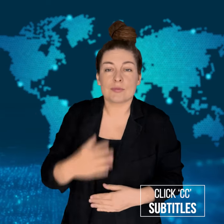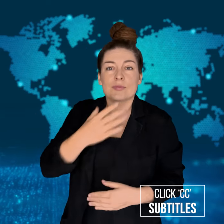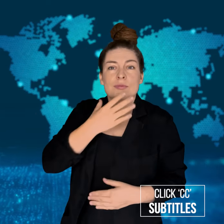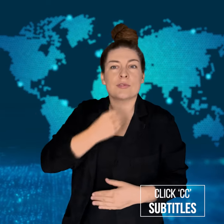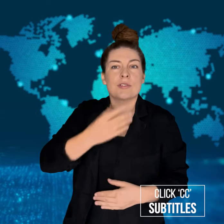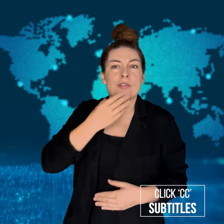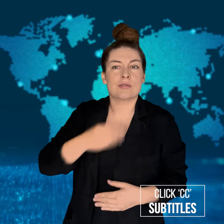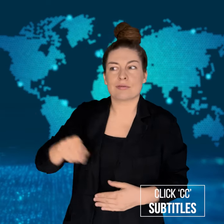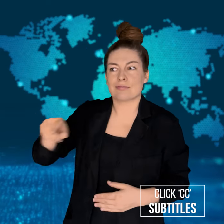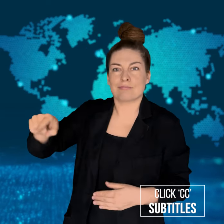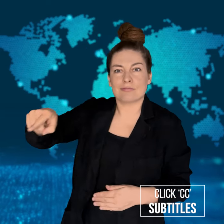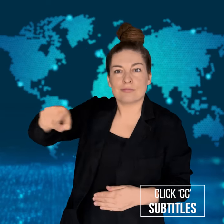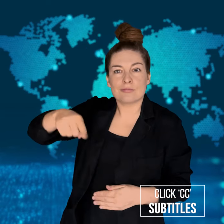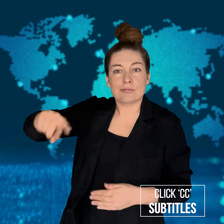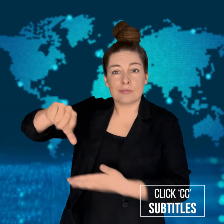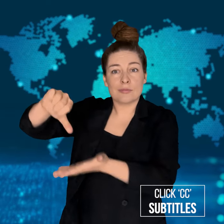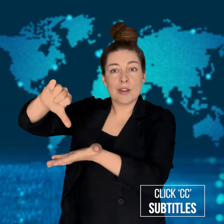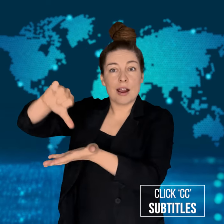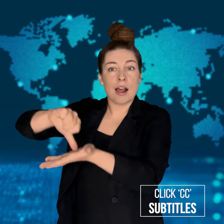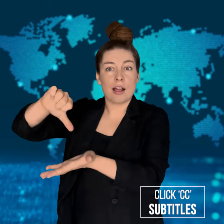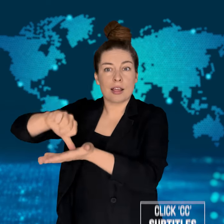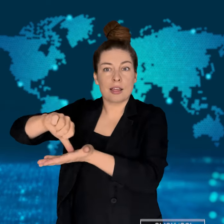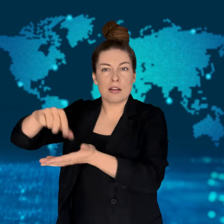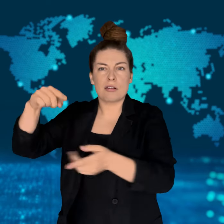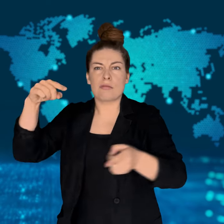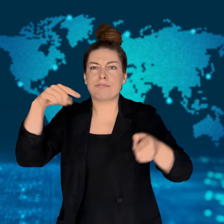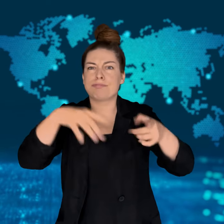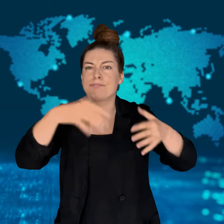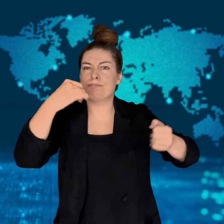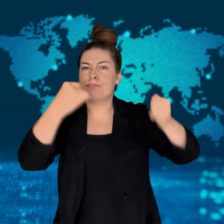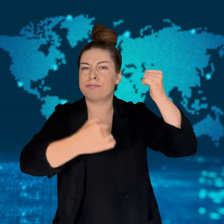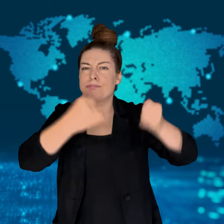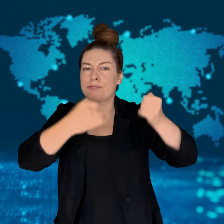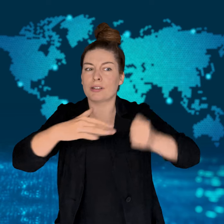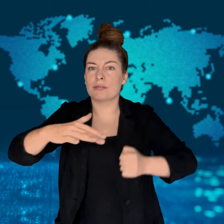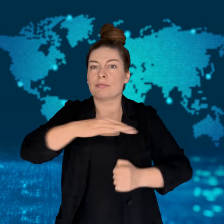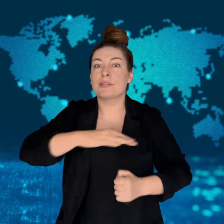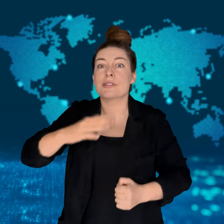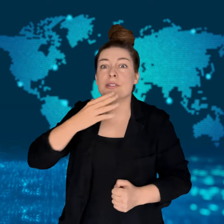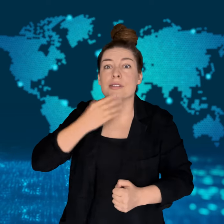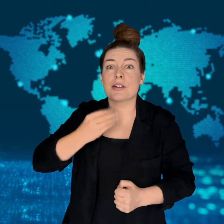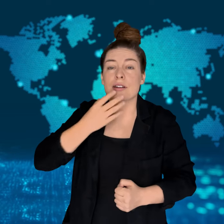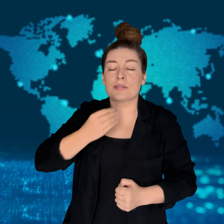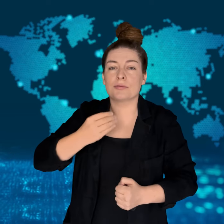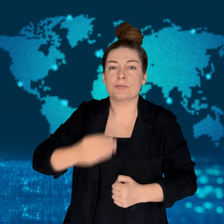Iran attacks